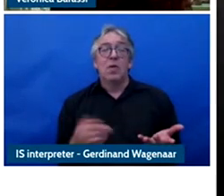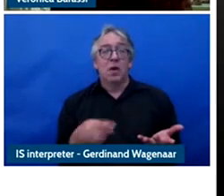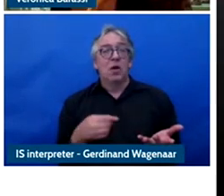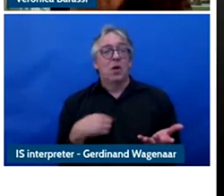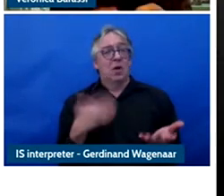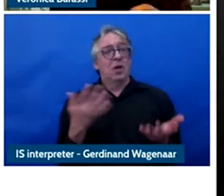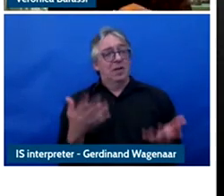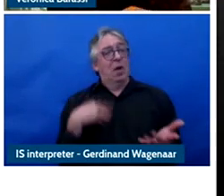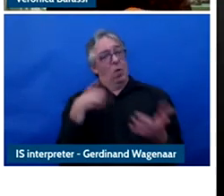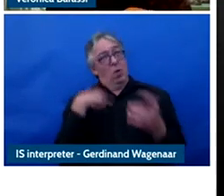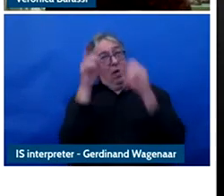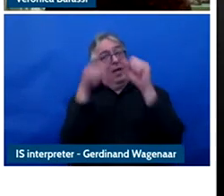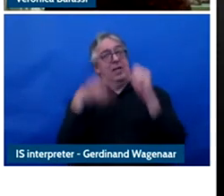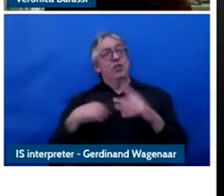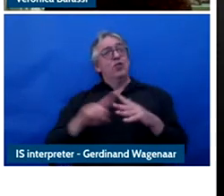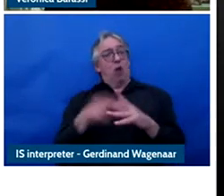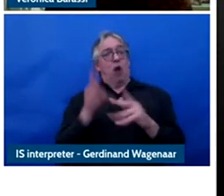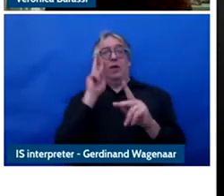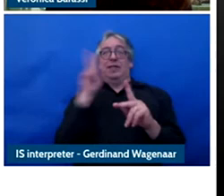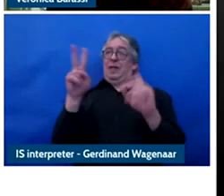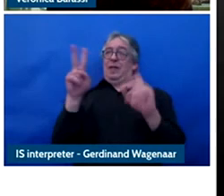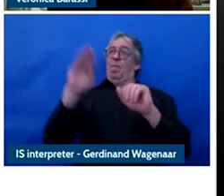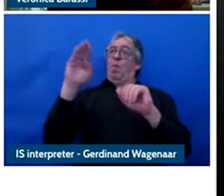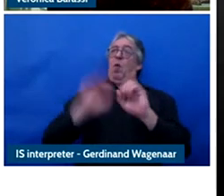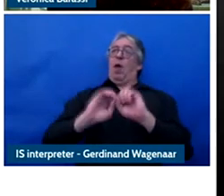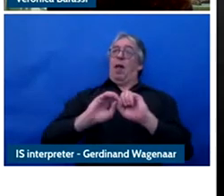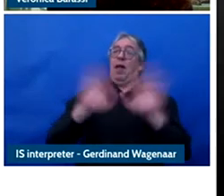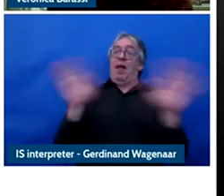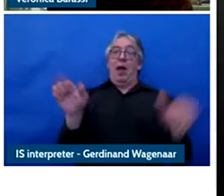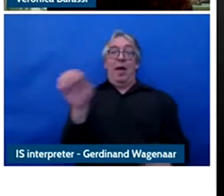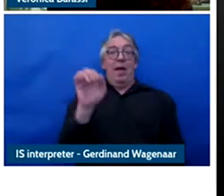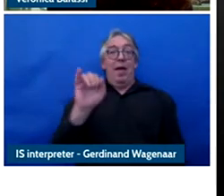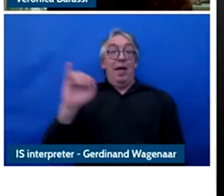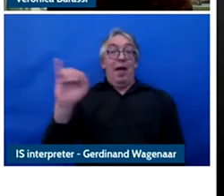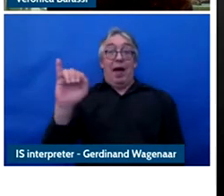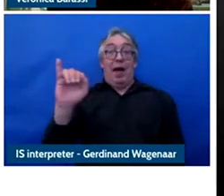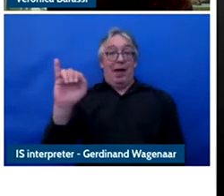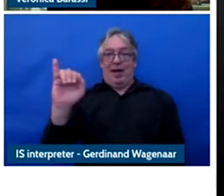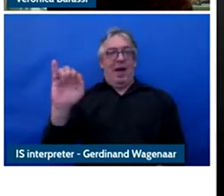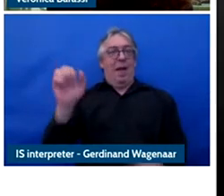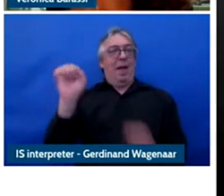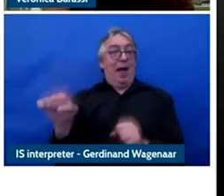And and in the last book that I wrote one example that I bring forward to give you